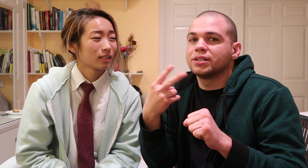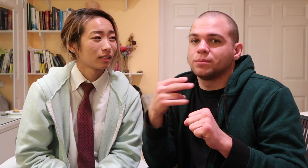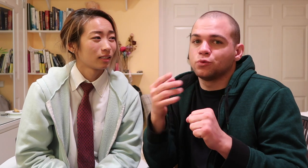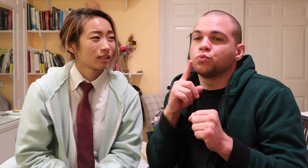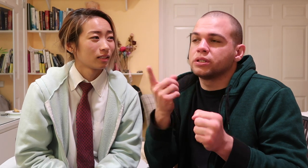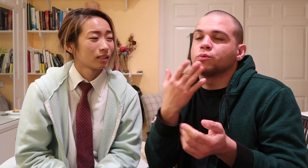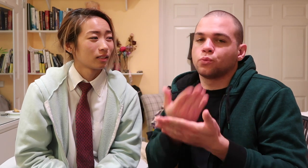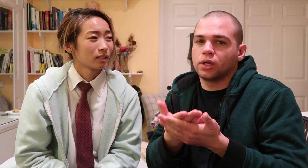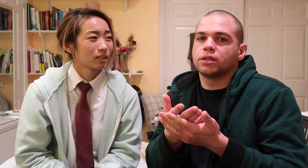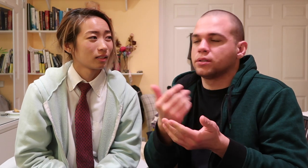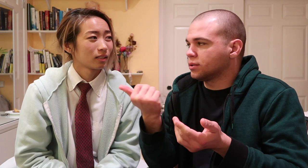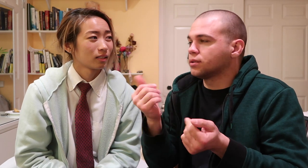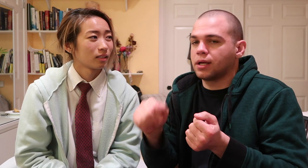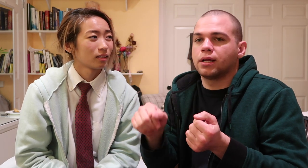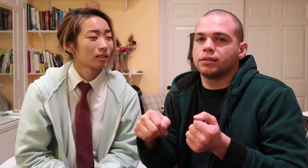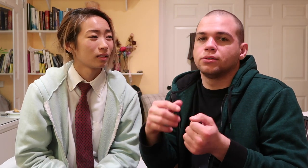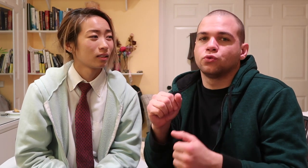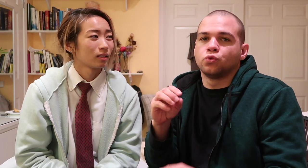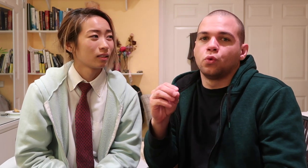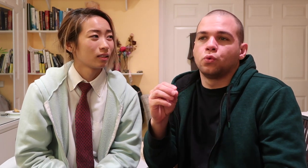I can read lips really well yeah so